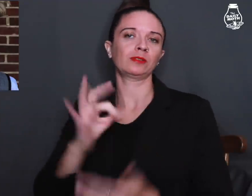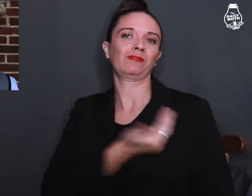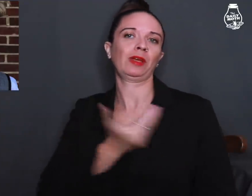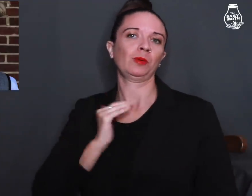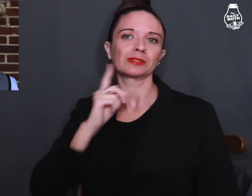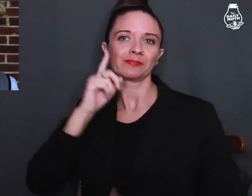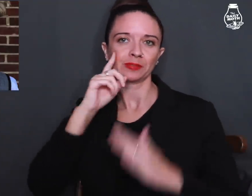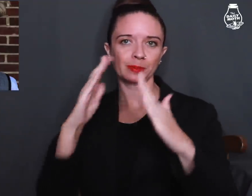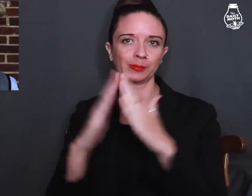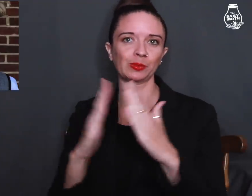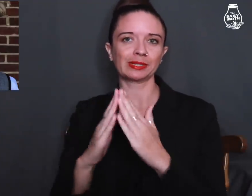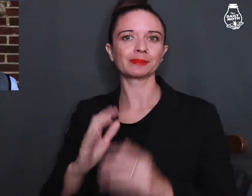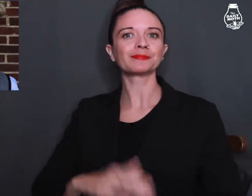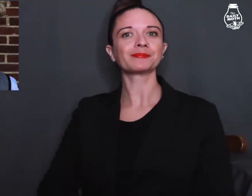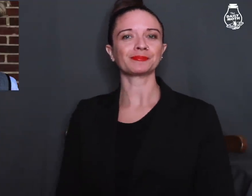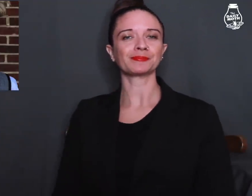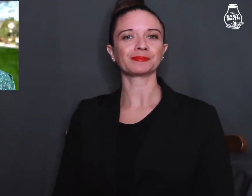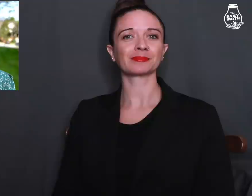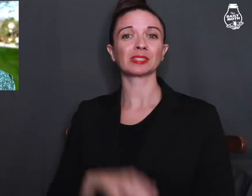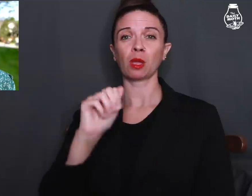our community.